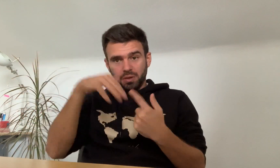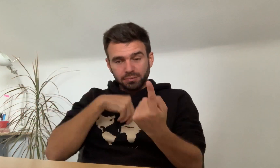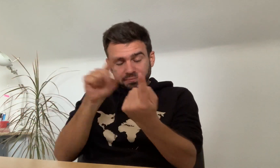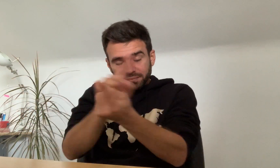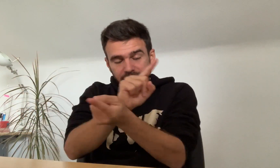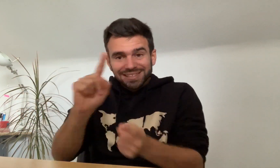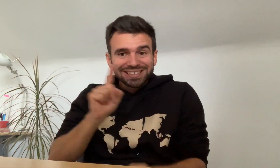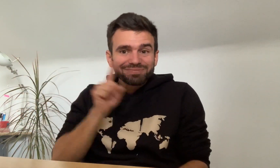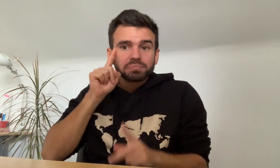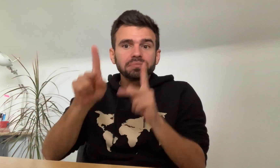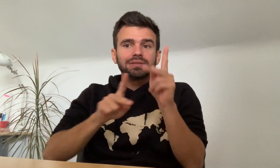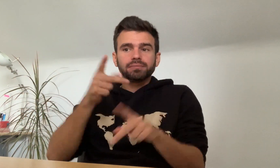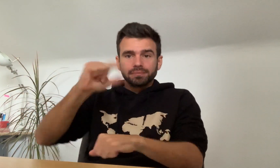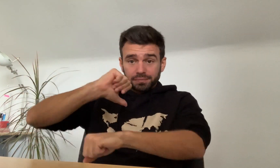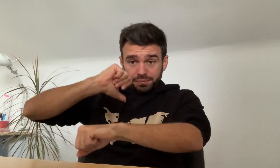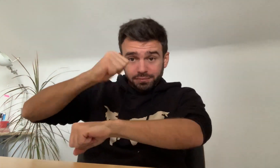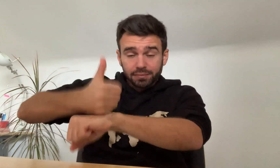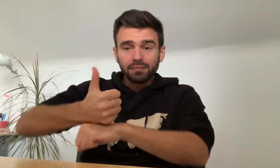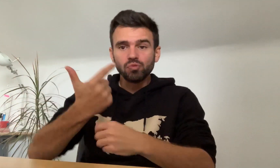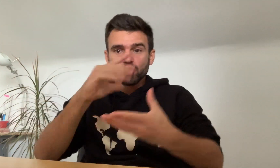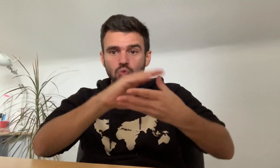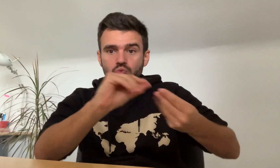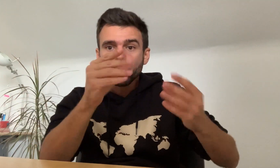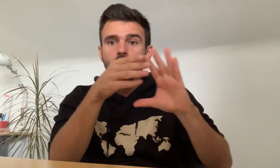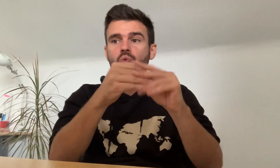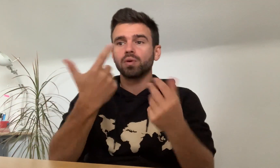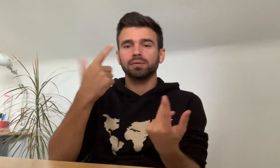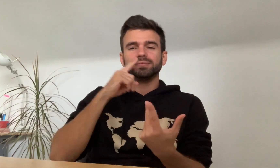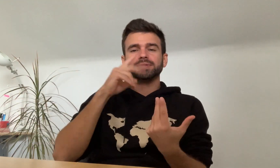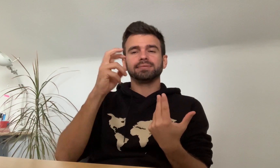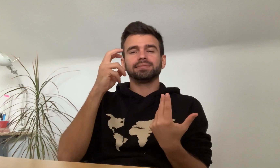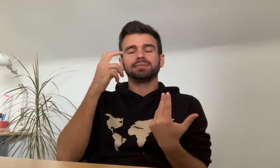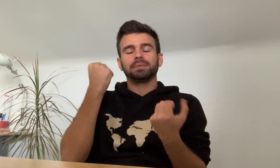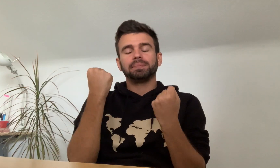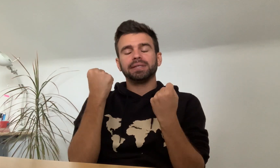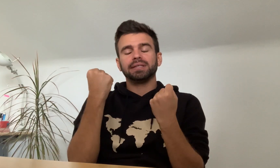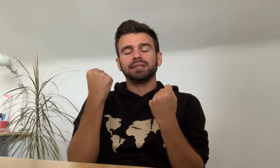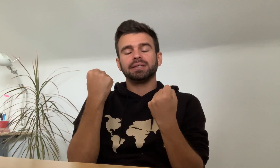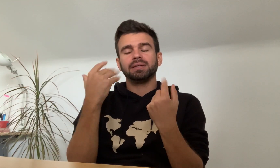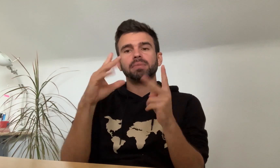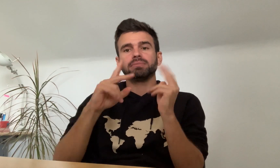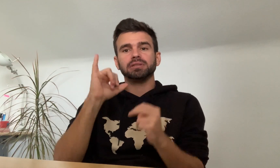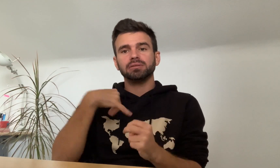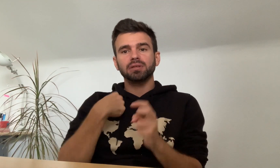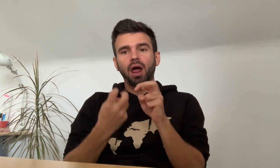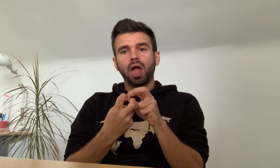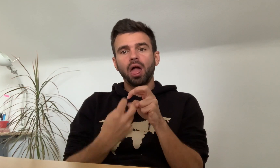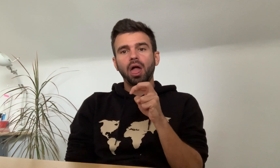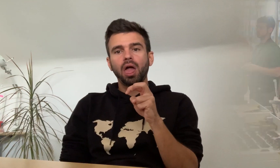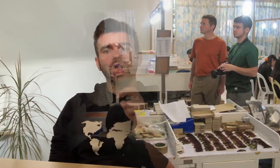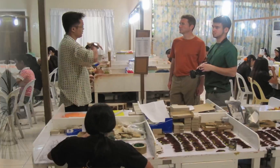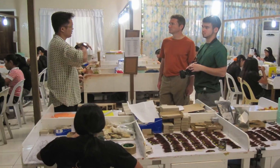and I met many Deaf people who shared their stories. I met so many people and was amazed.